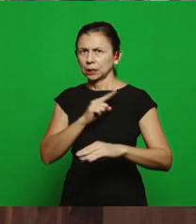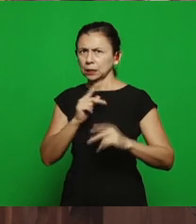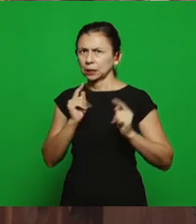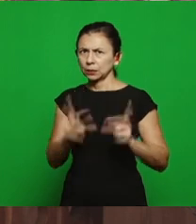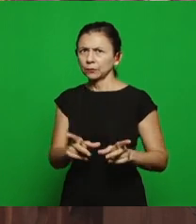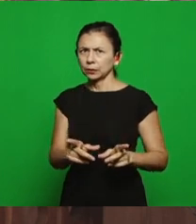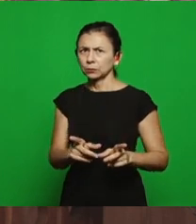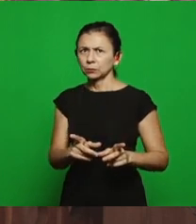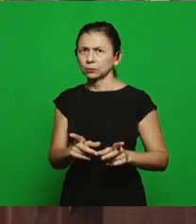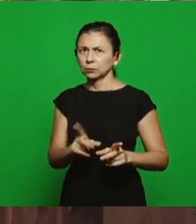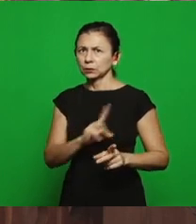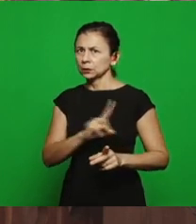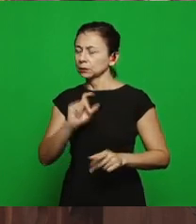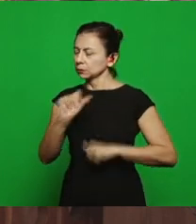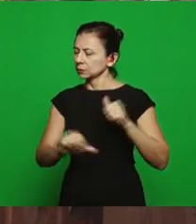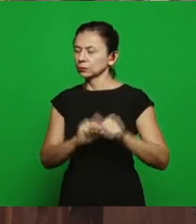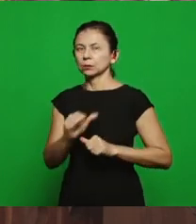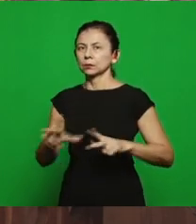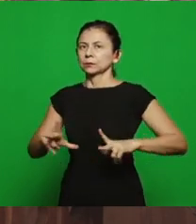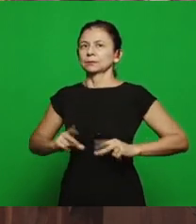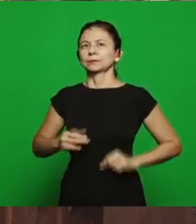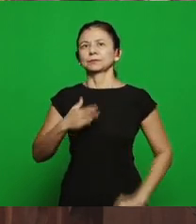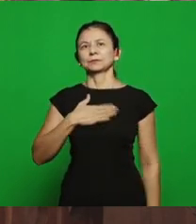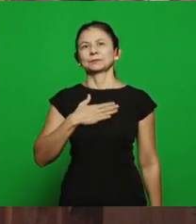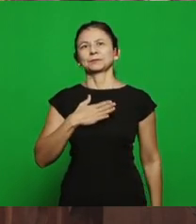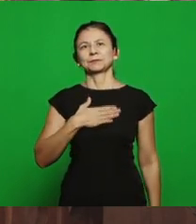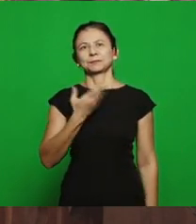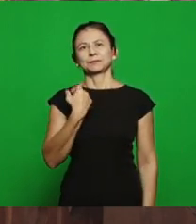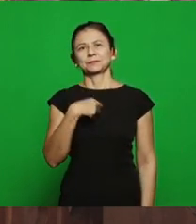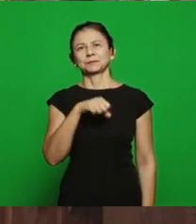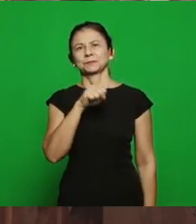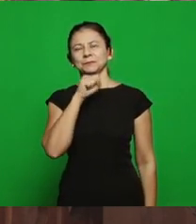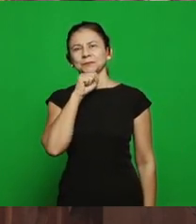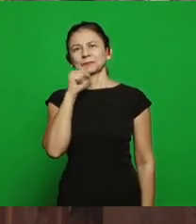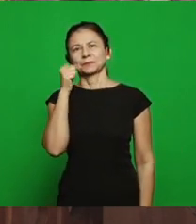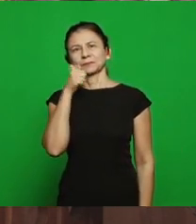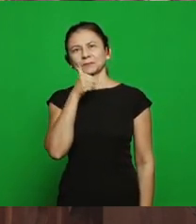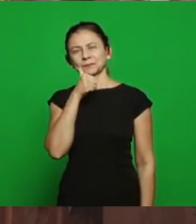my parents, let’s go to the second question